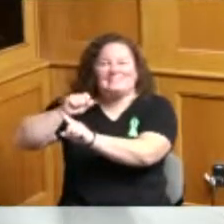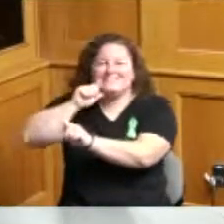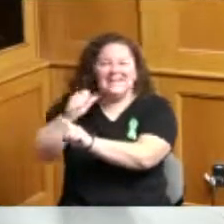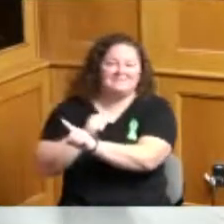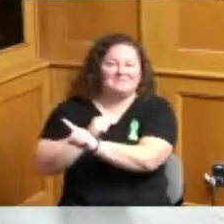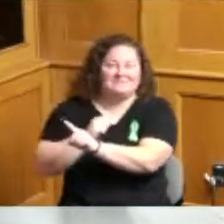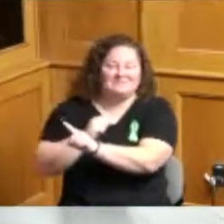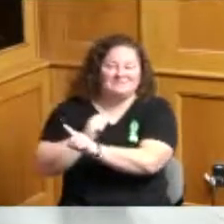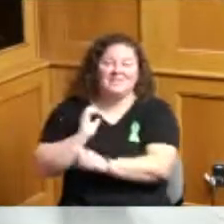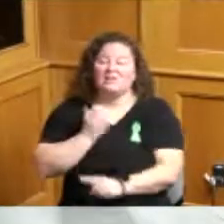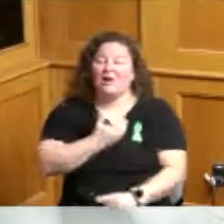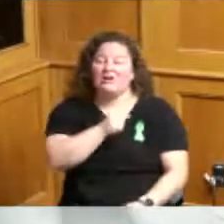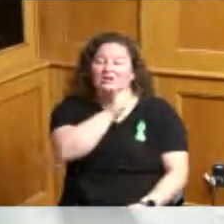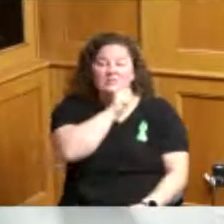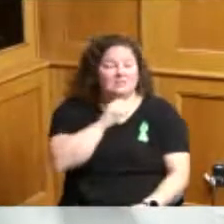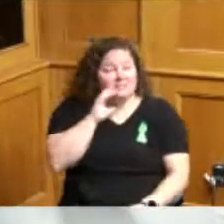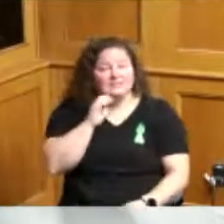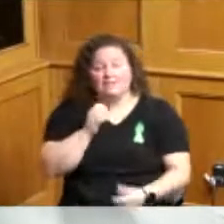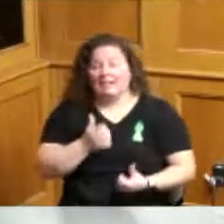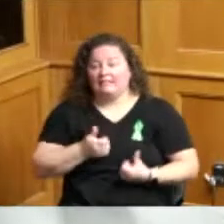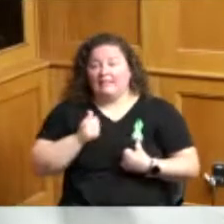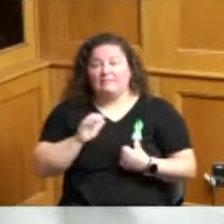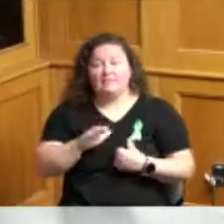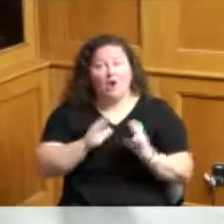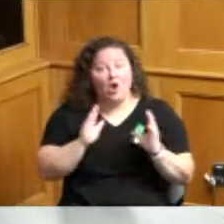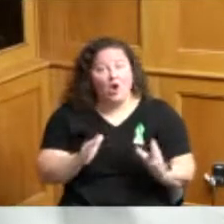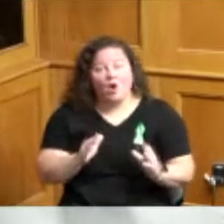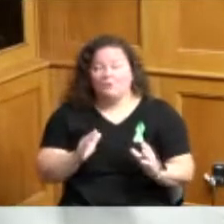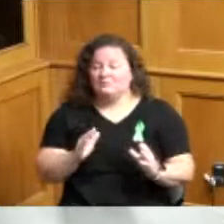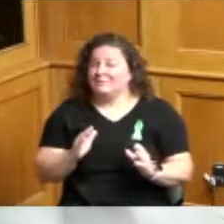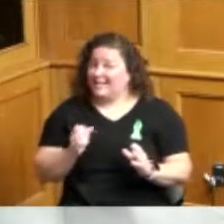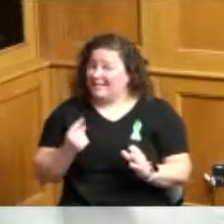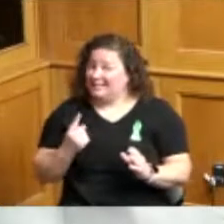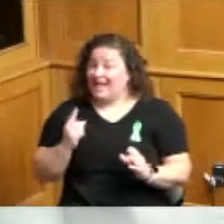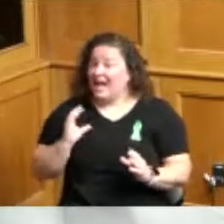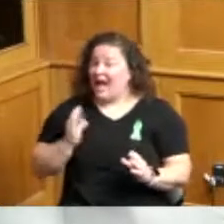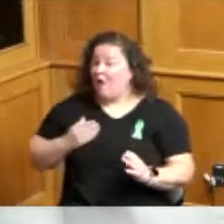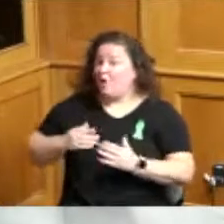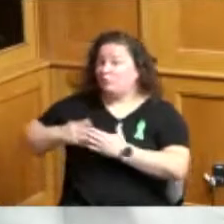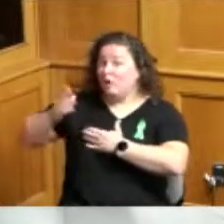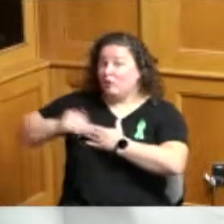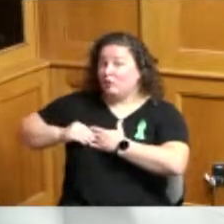in their own homes but a lot of our programs at the time you had to be almost destitute